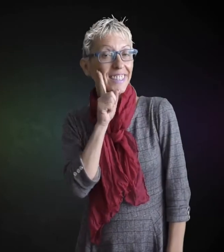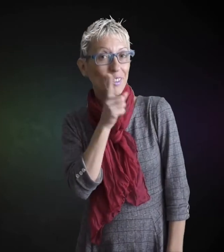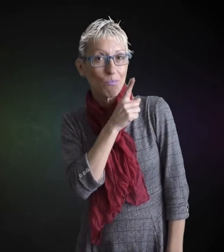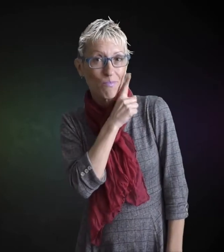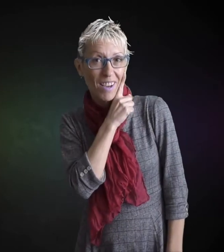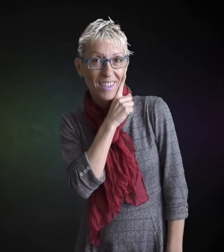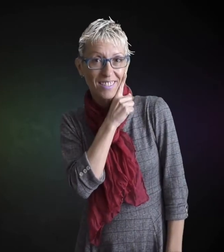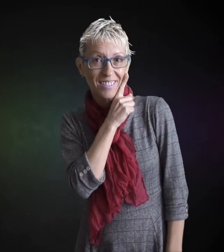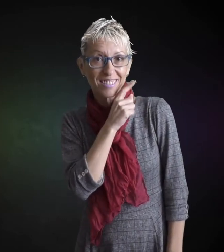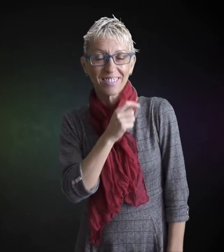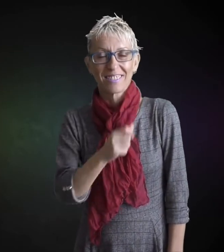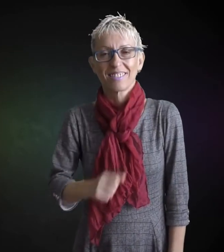mother